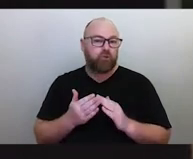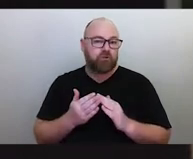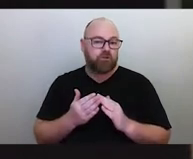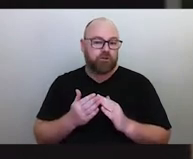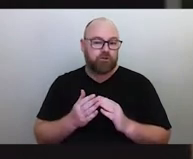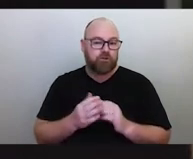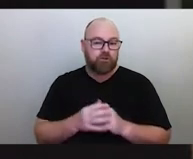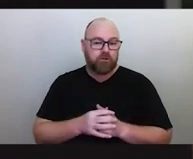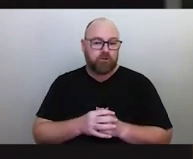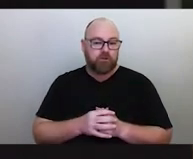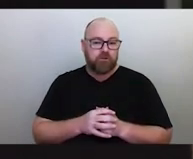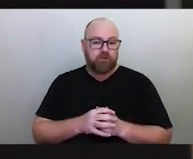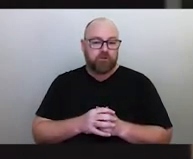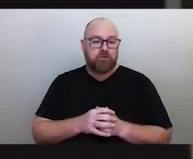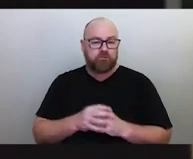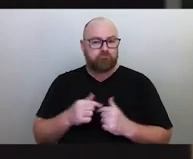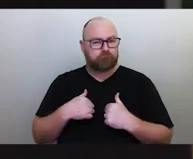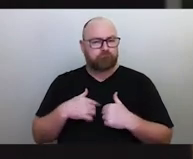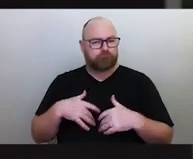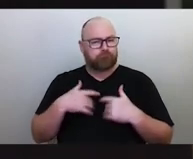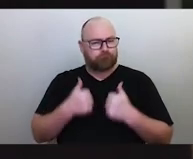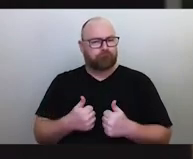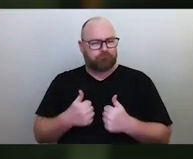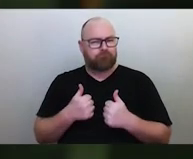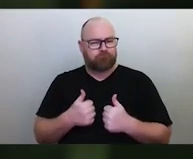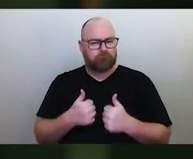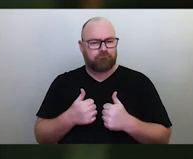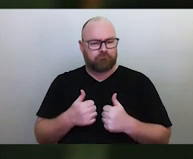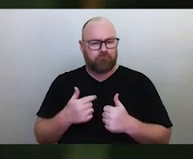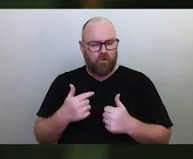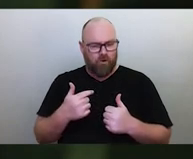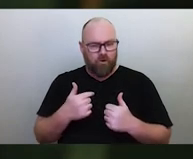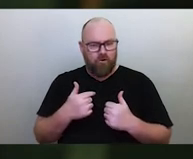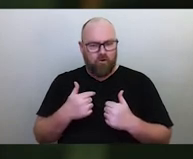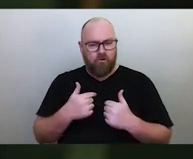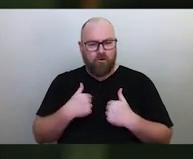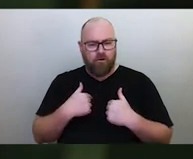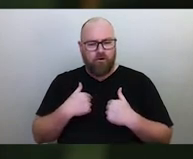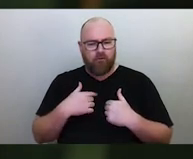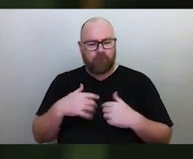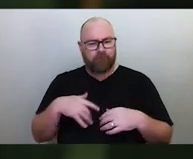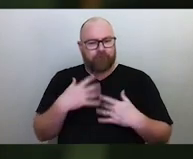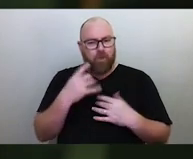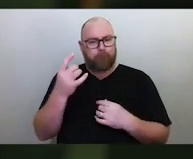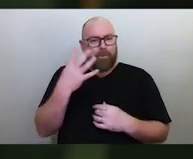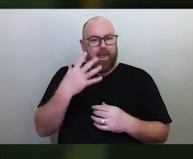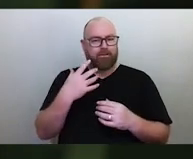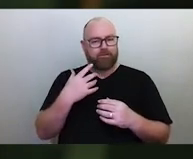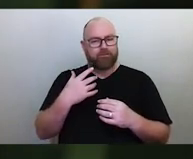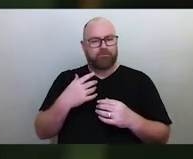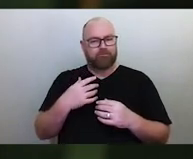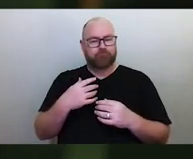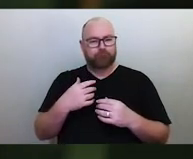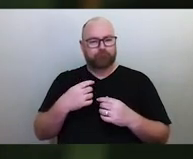And it's very, very fulfilling. I'm a very blessed blessed Koori to be able to do this and to teach so many people.